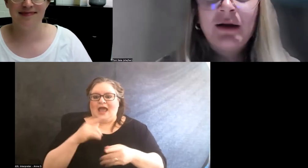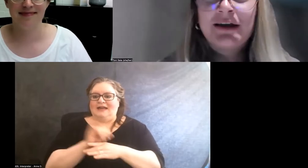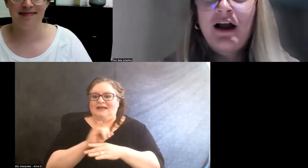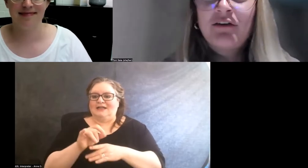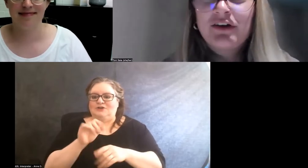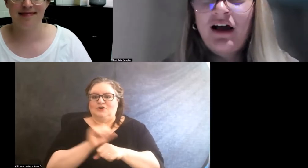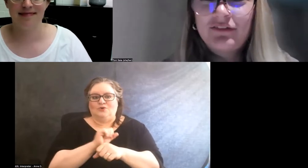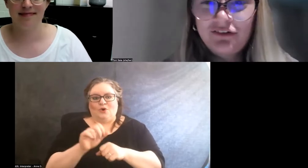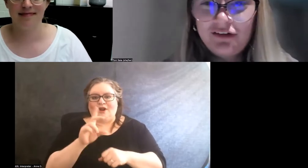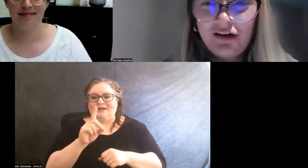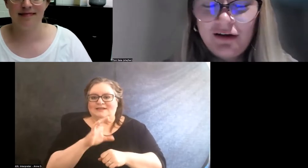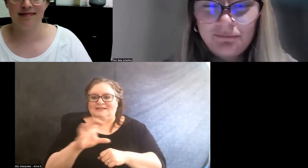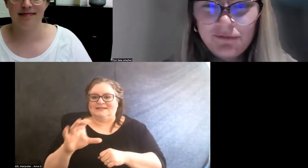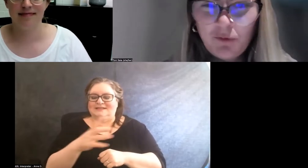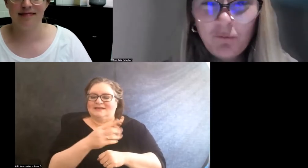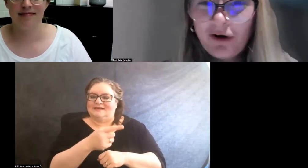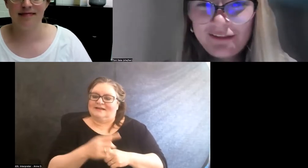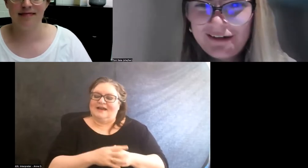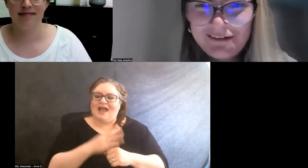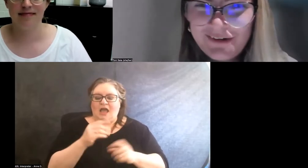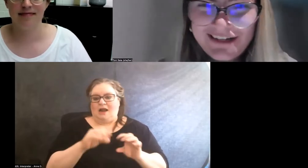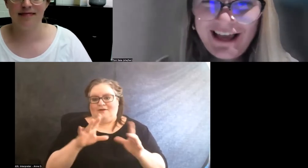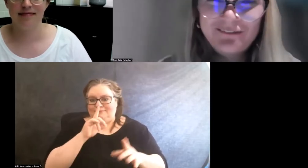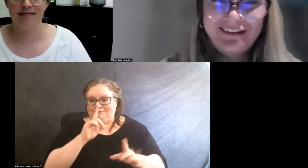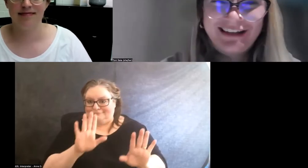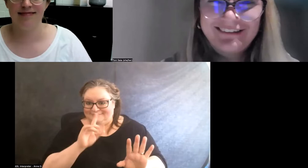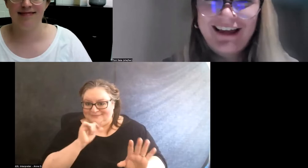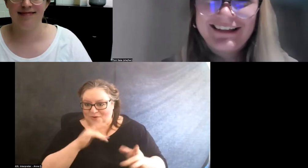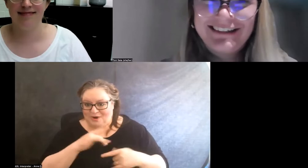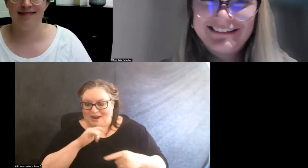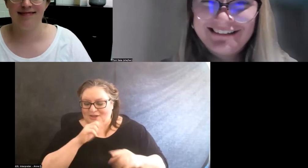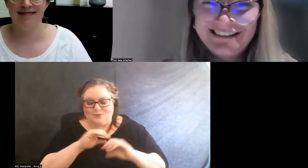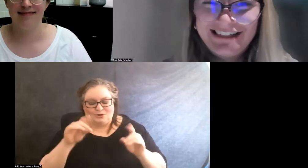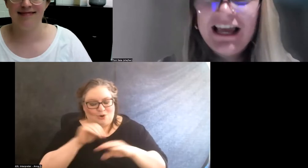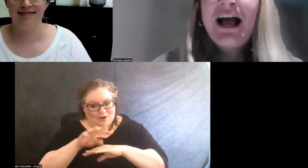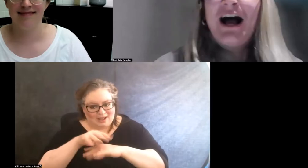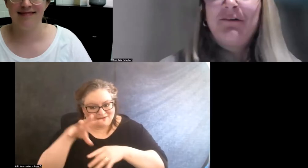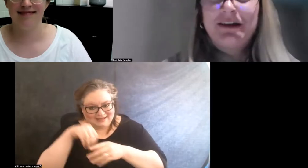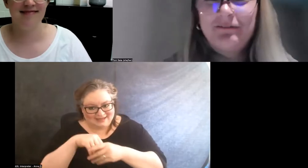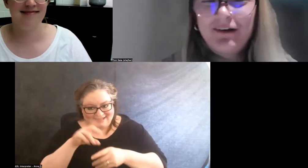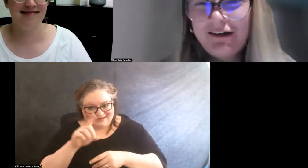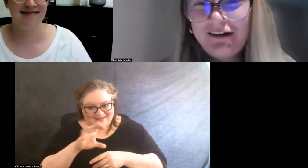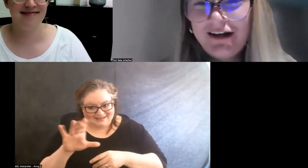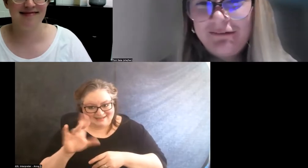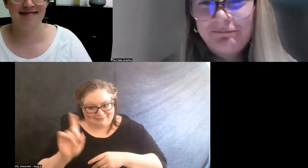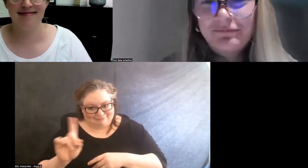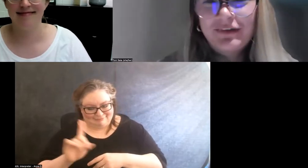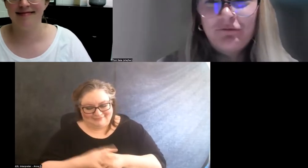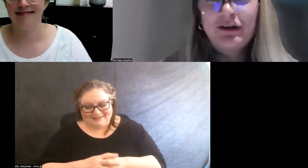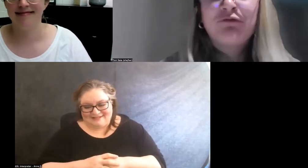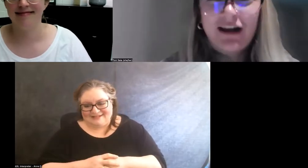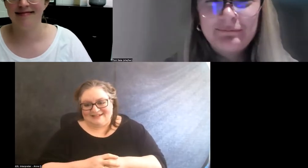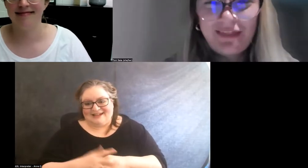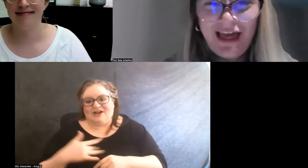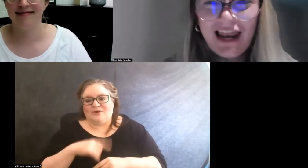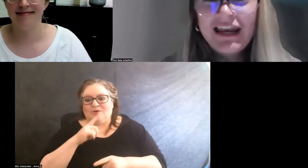And obviously, don't worry, they didn't do any counseling inside the DCC. We really reframed that.